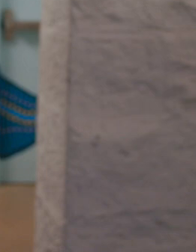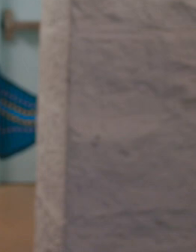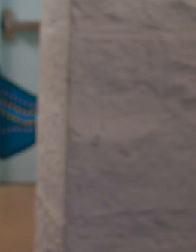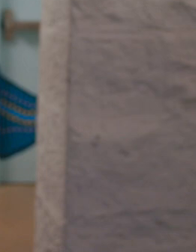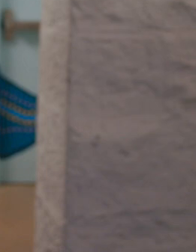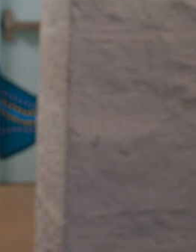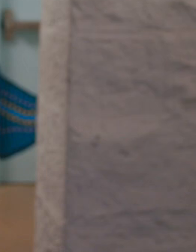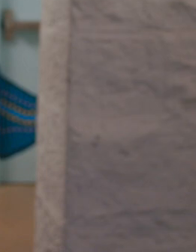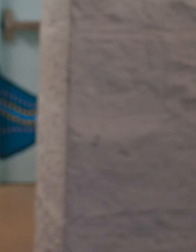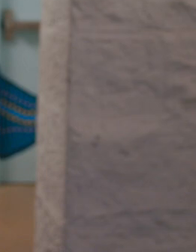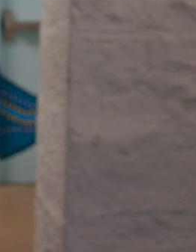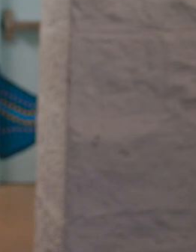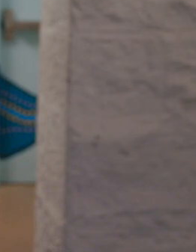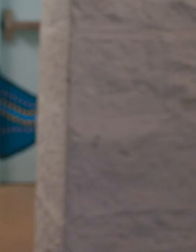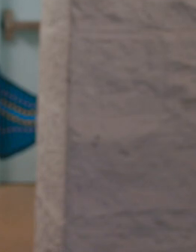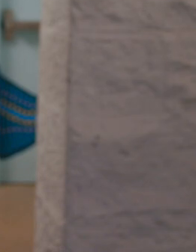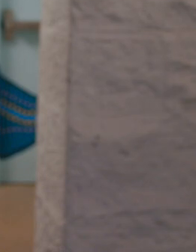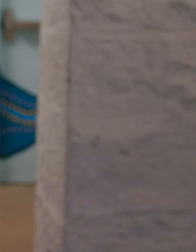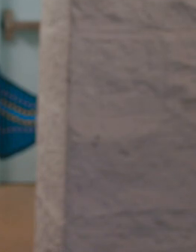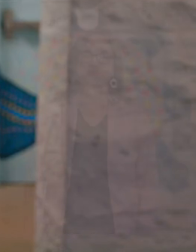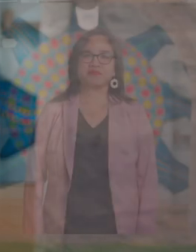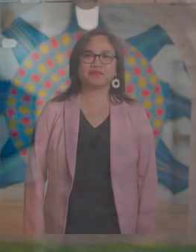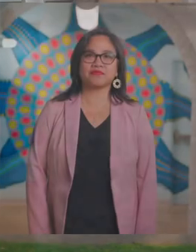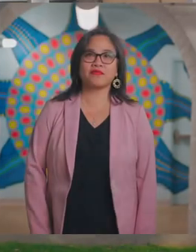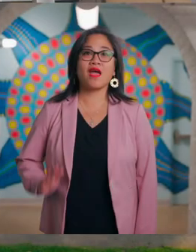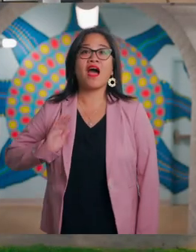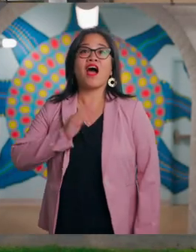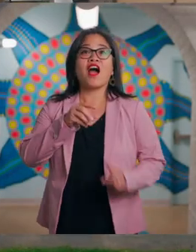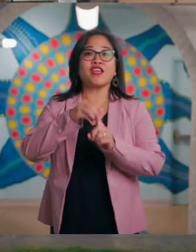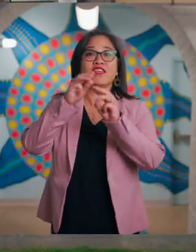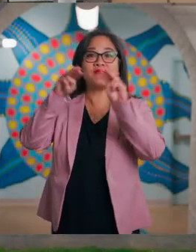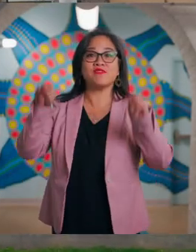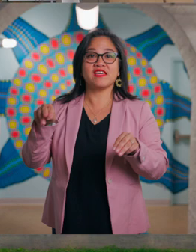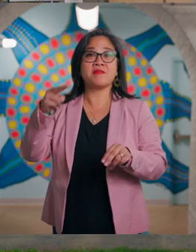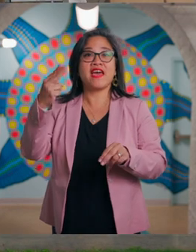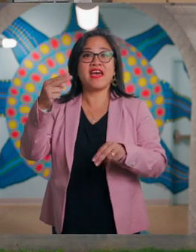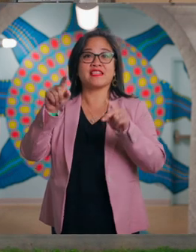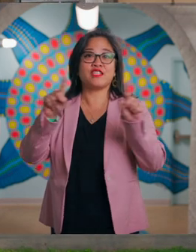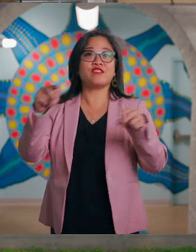We're looking forward to you visiting. Our unique museum has two separate